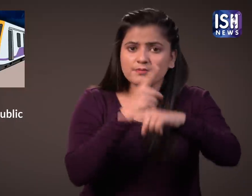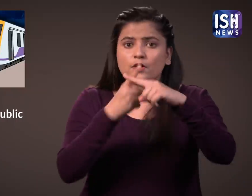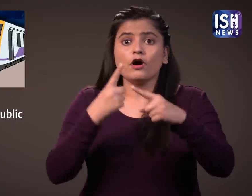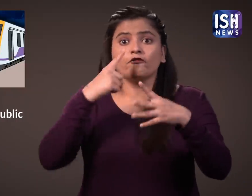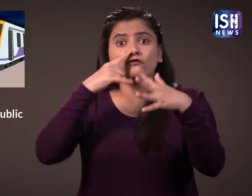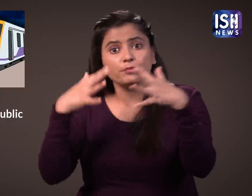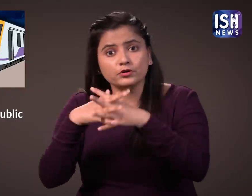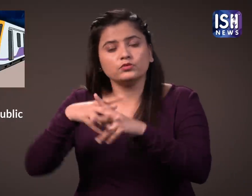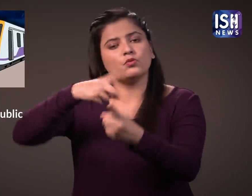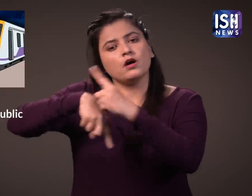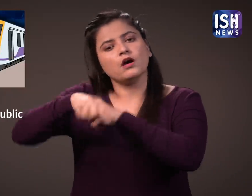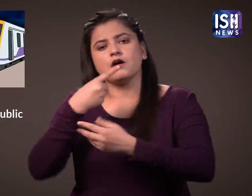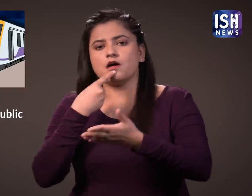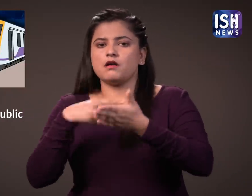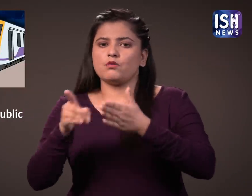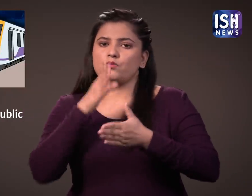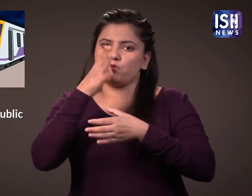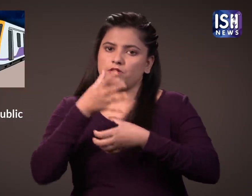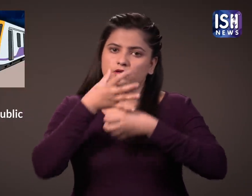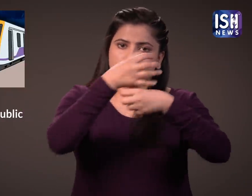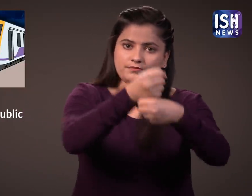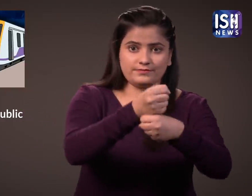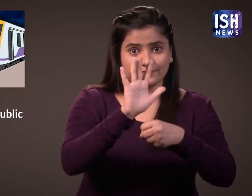and women can travel in trains.